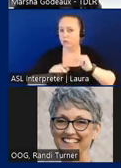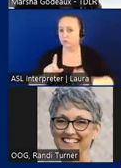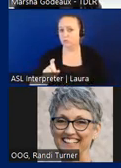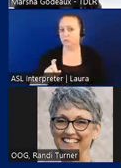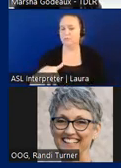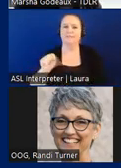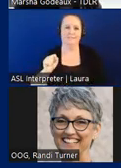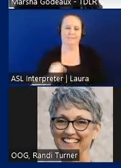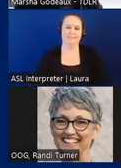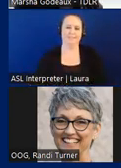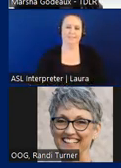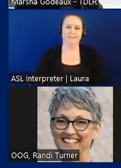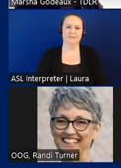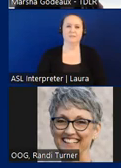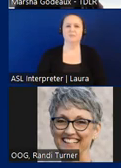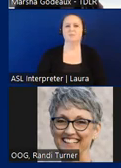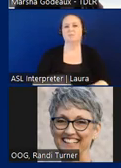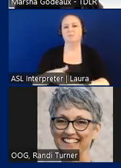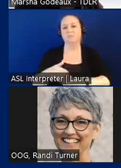yes, an update to the facility would be considered construction.